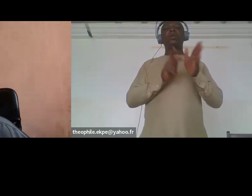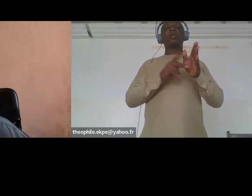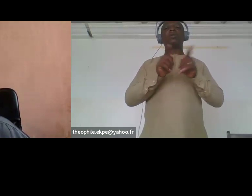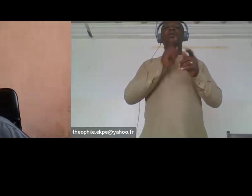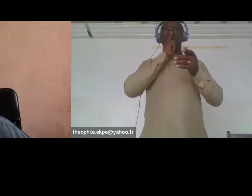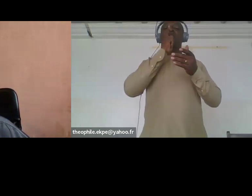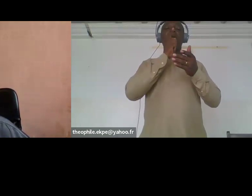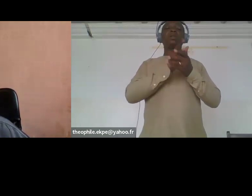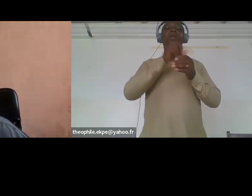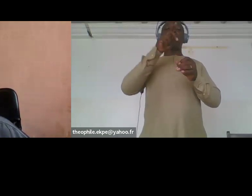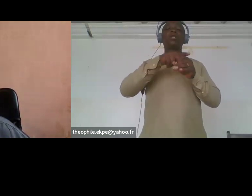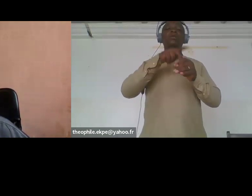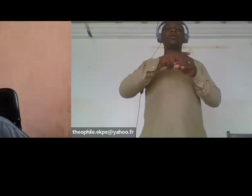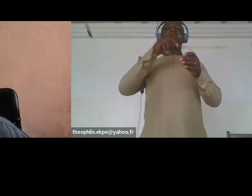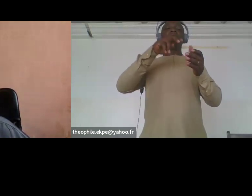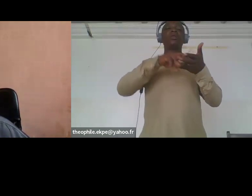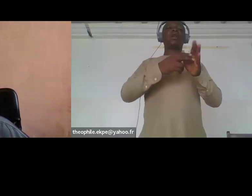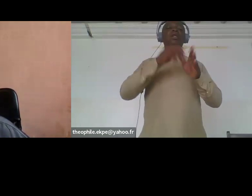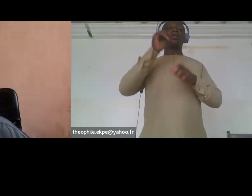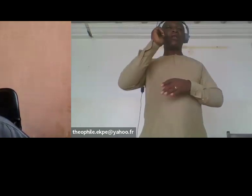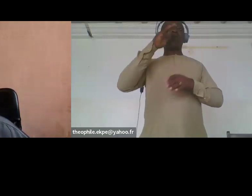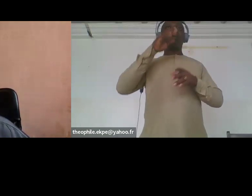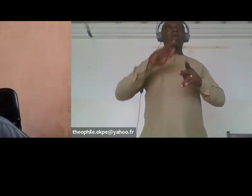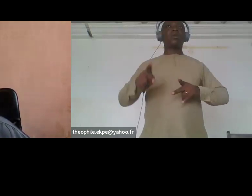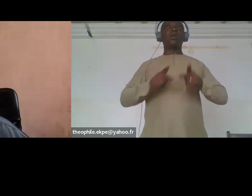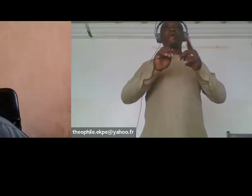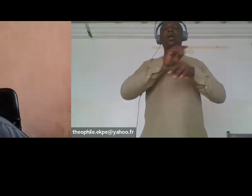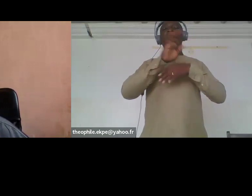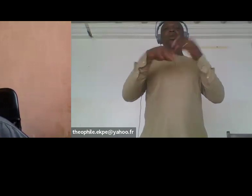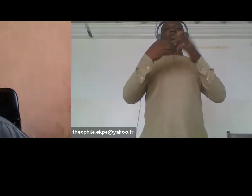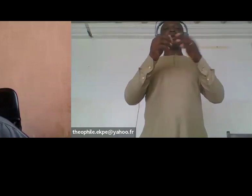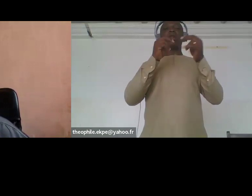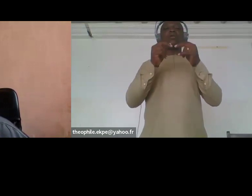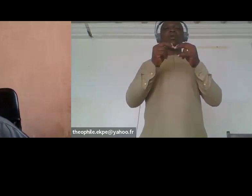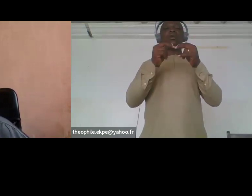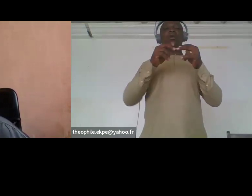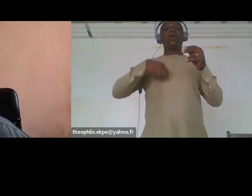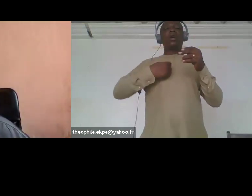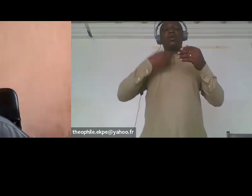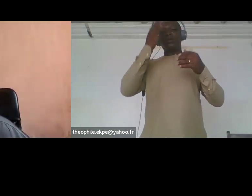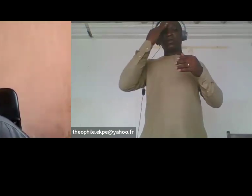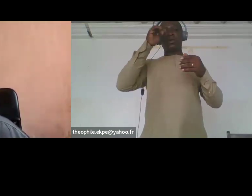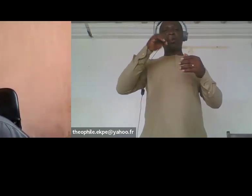and that we know also that together we can be able to create a stronger voice